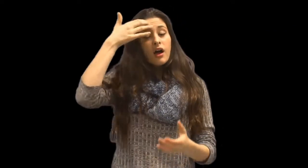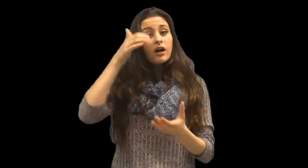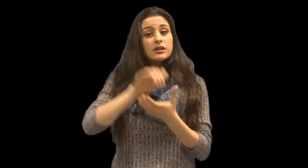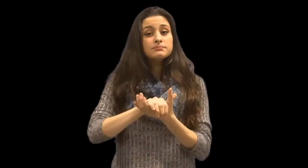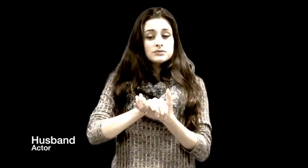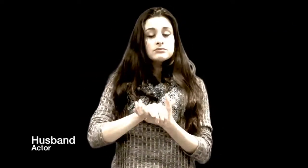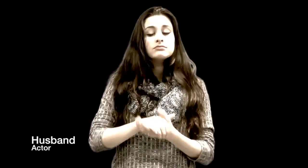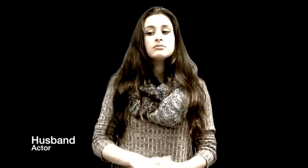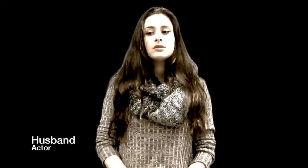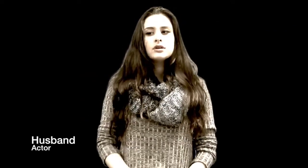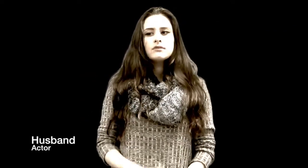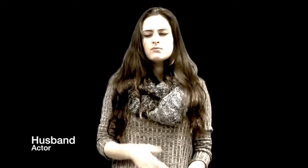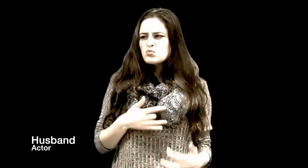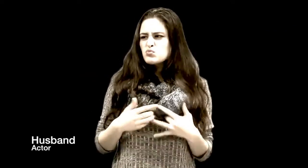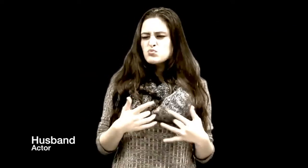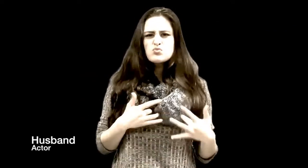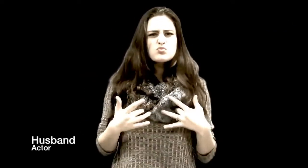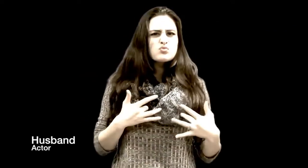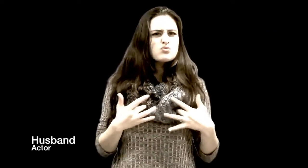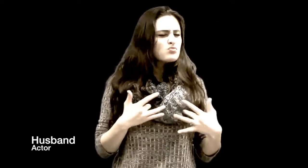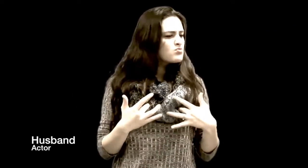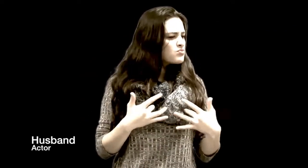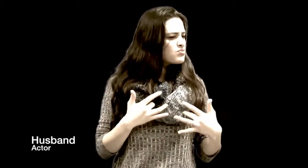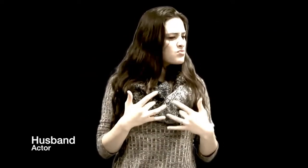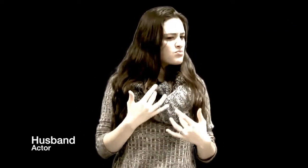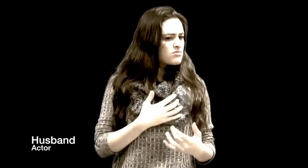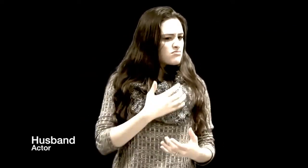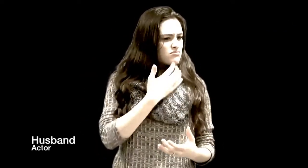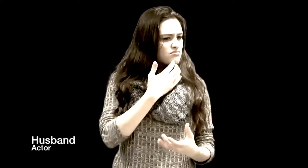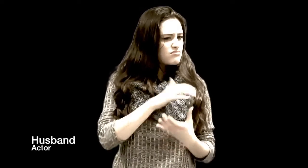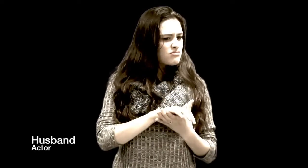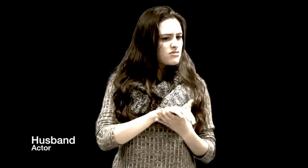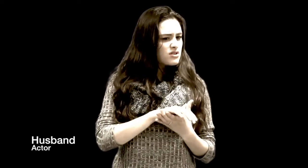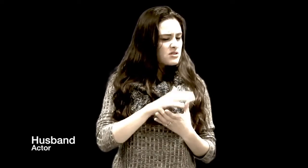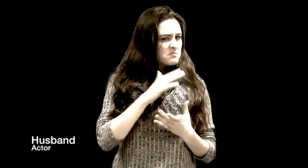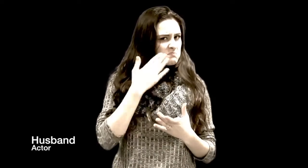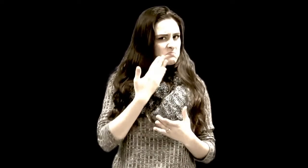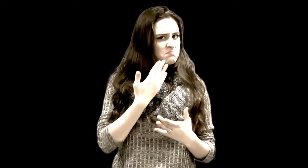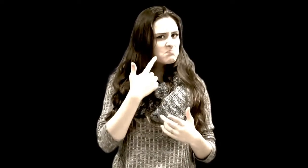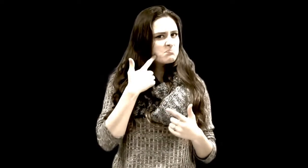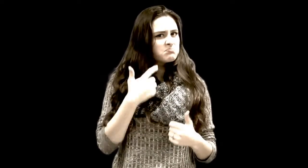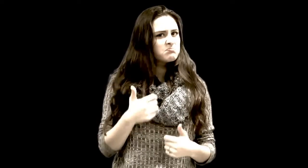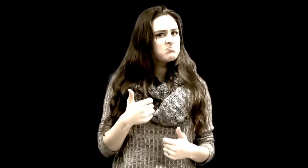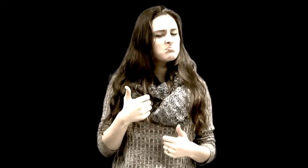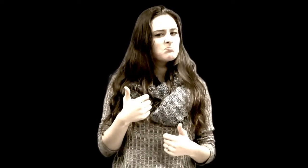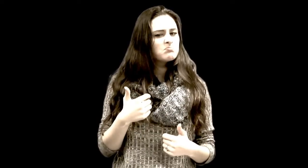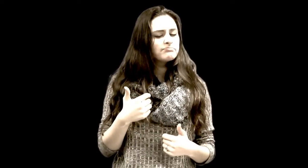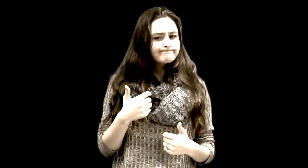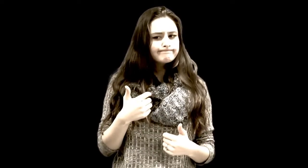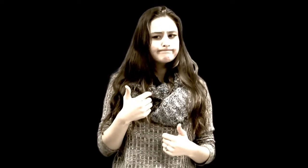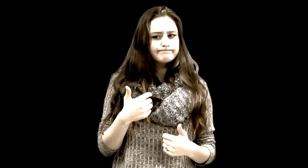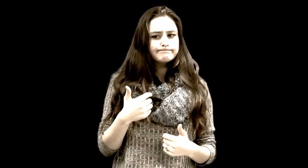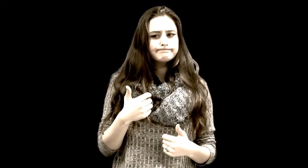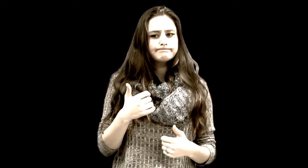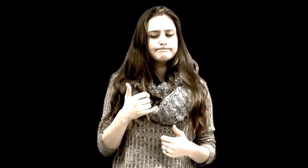The husband, has been starting to feel like his wife is losing her hearing.